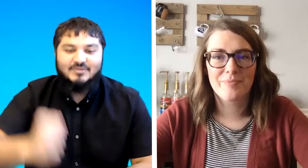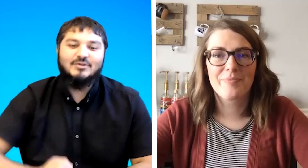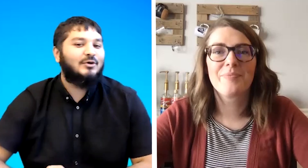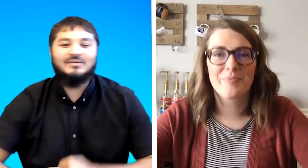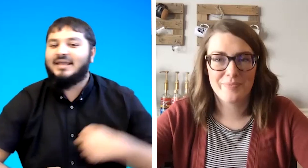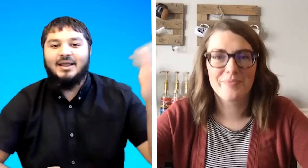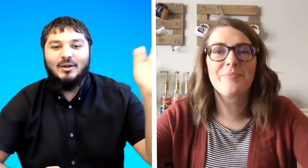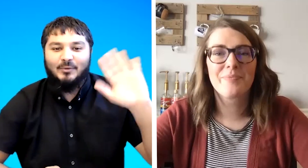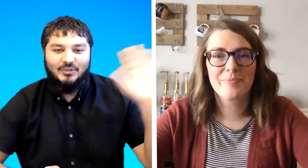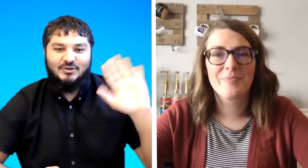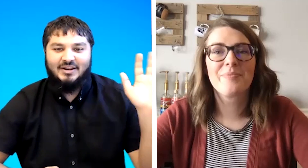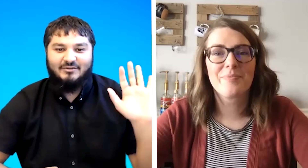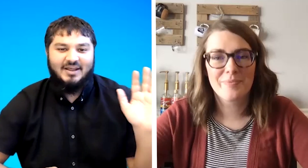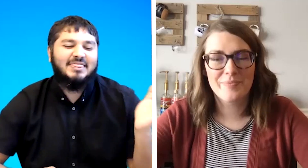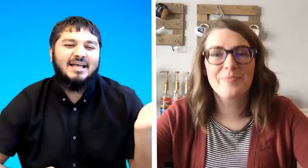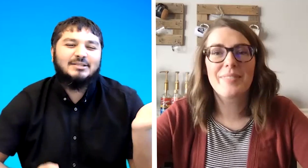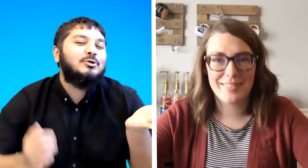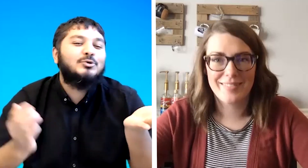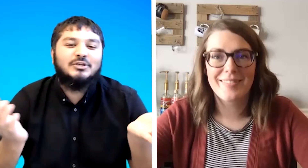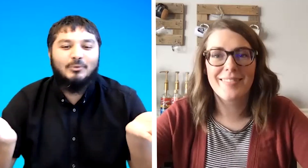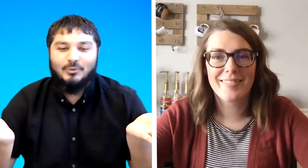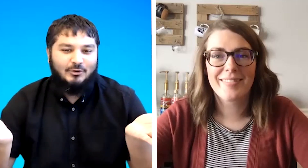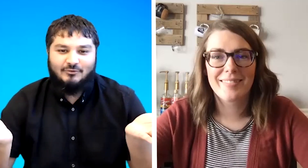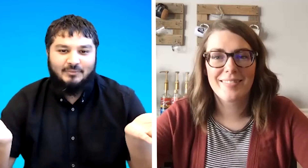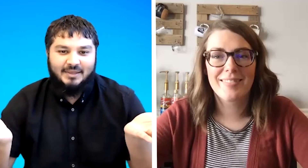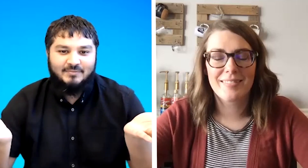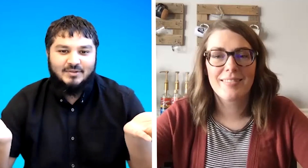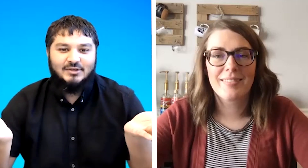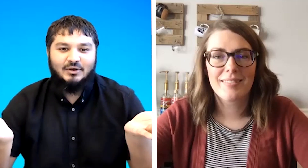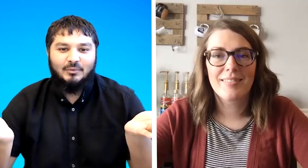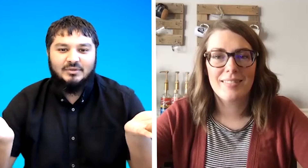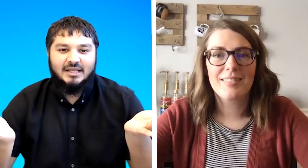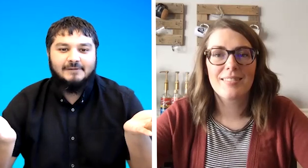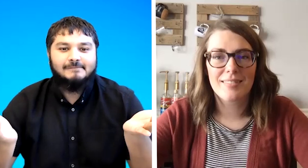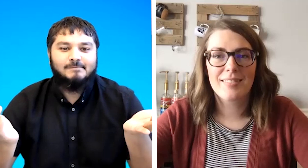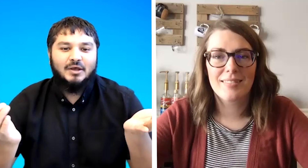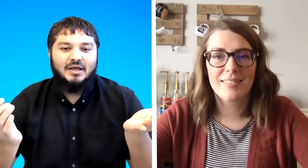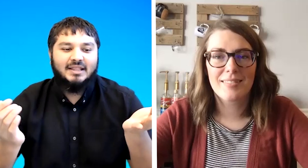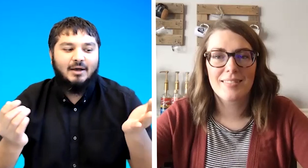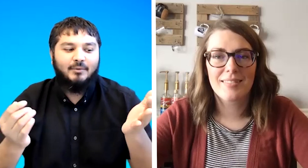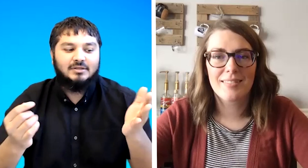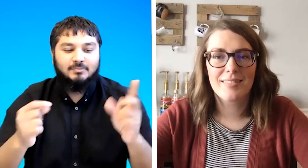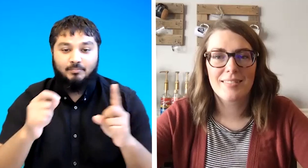you're saying hello with your left and that usually works for me so we said uh that was p